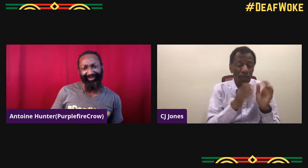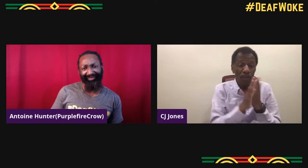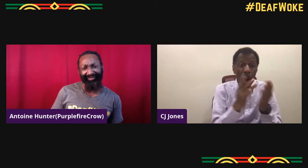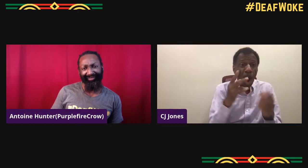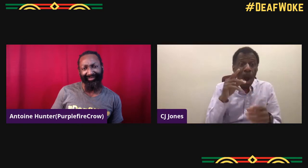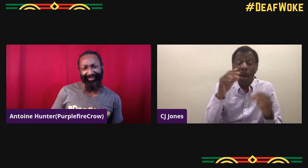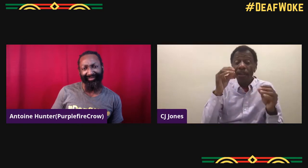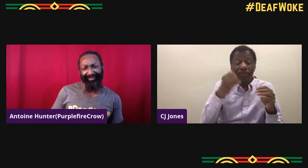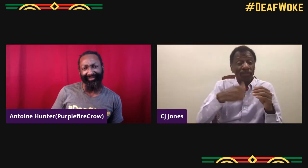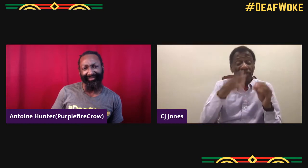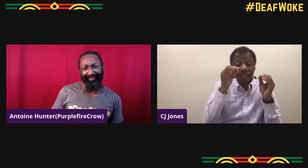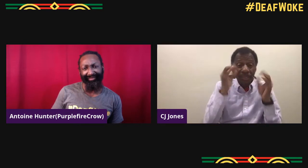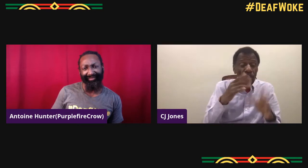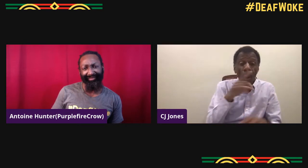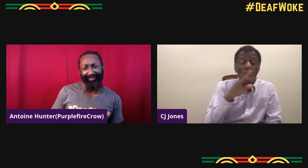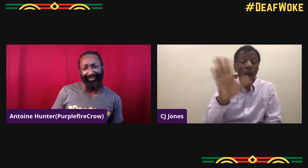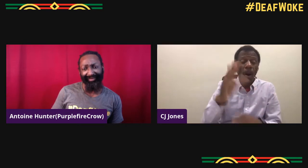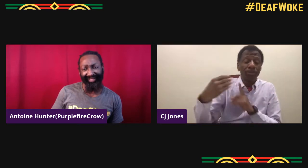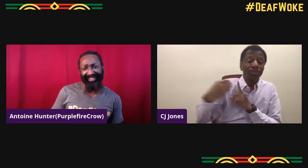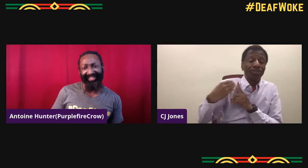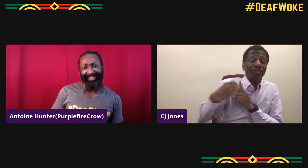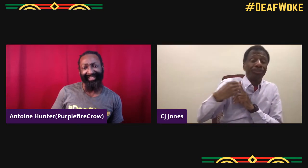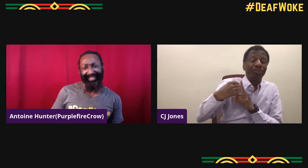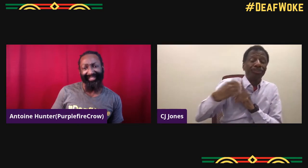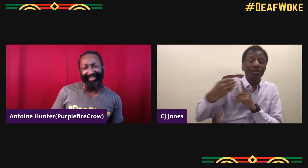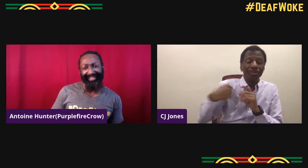and every Wednesday night I take a story from that I read from a book